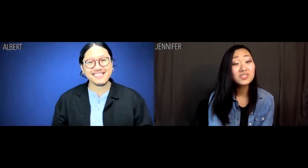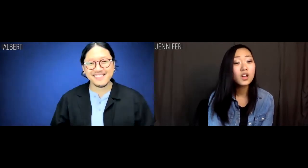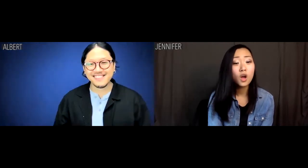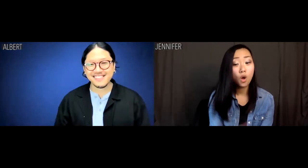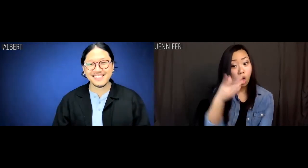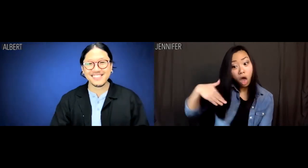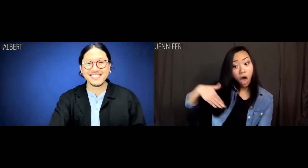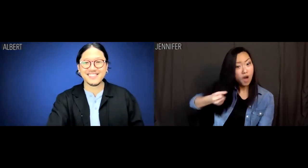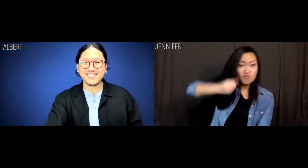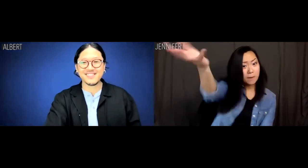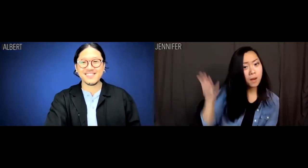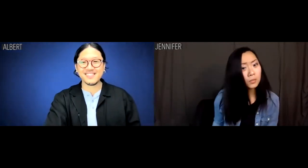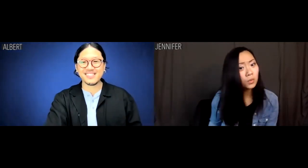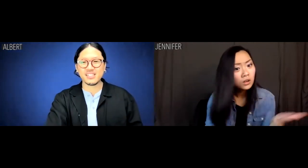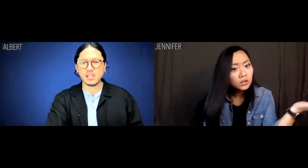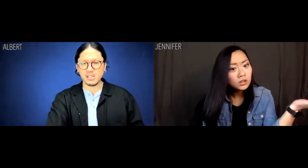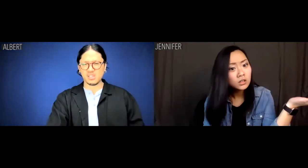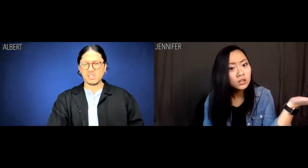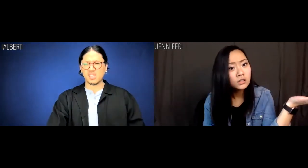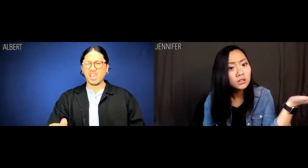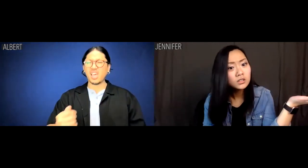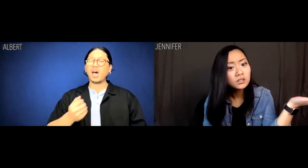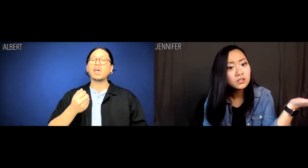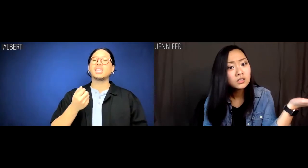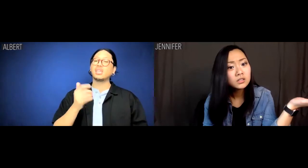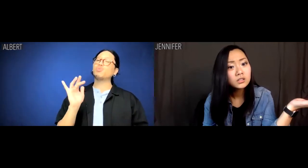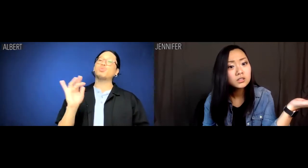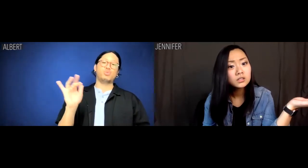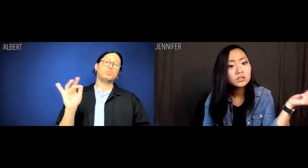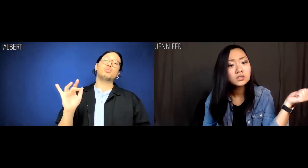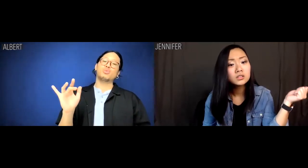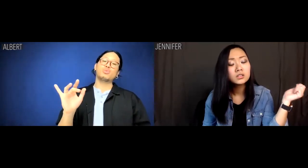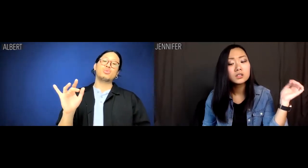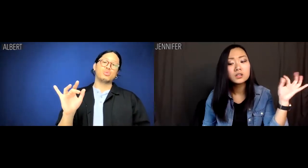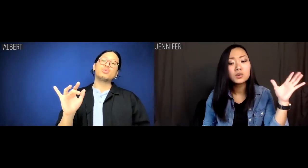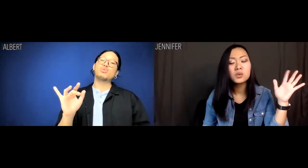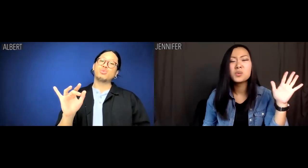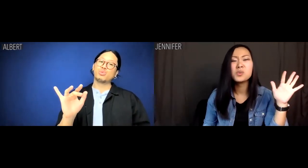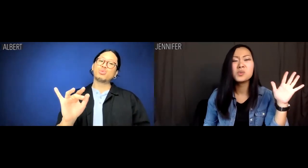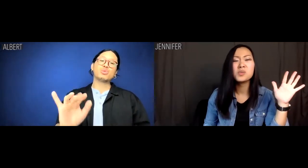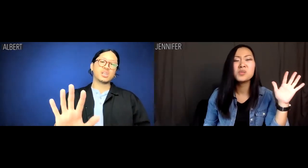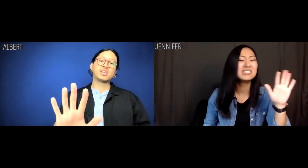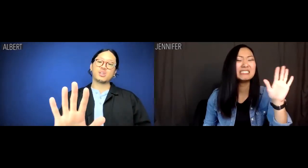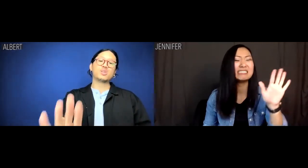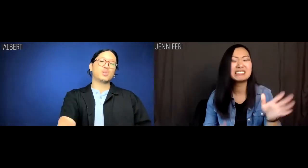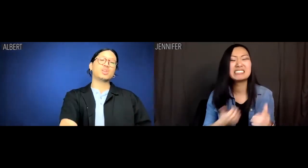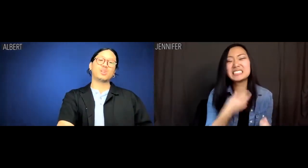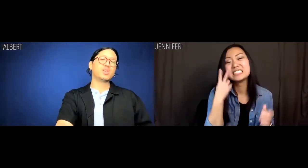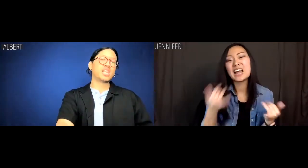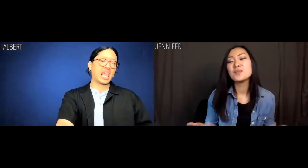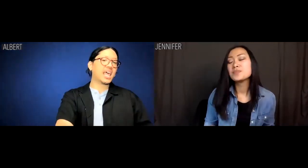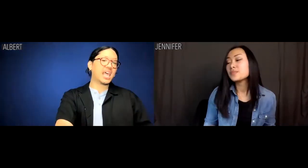Jennifer: So then why haven't you creamed up? Albert: Ew. Jennifer: Ew. Sorry, I hear it now anyway.